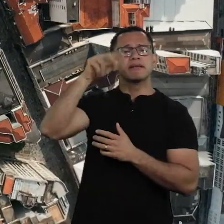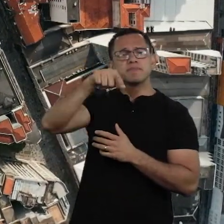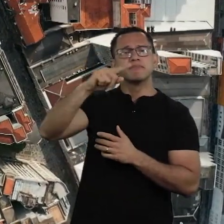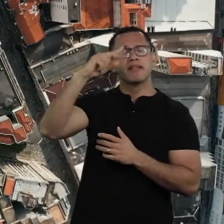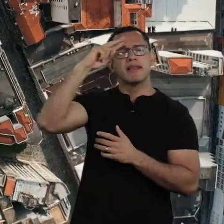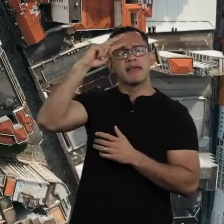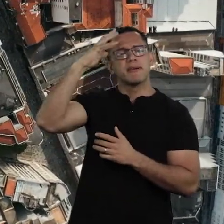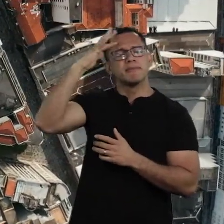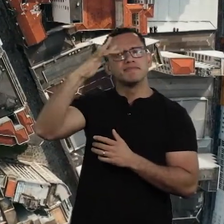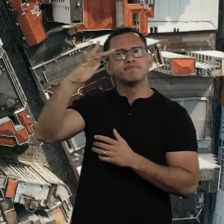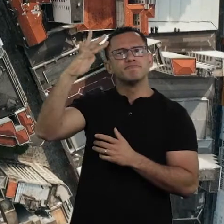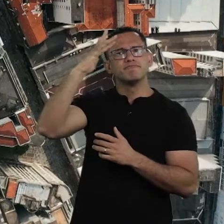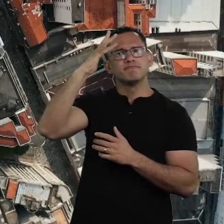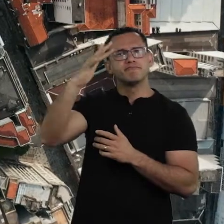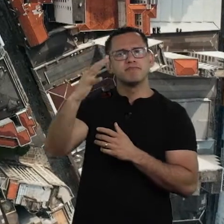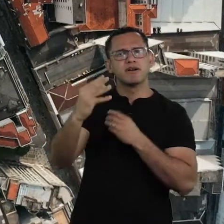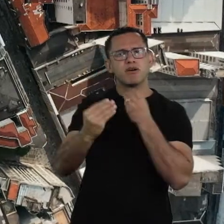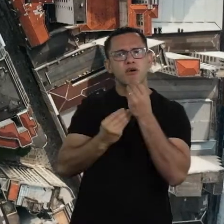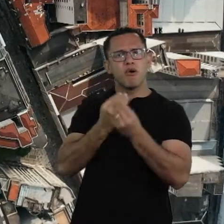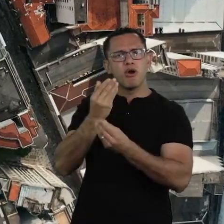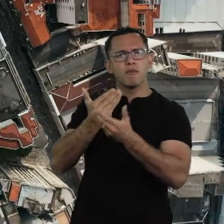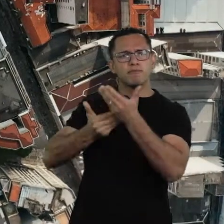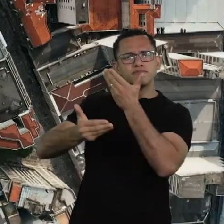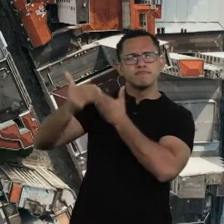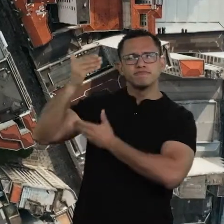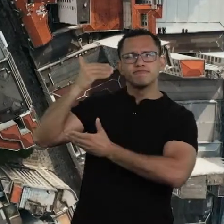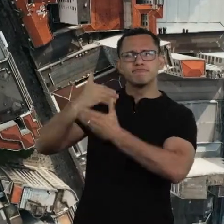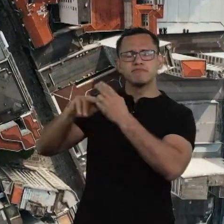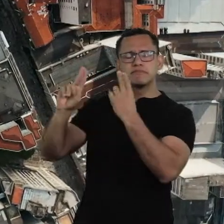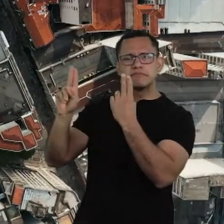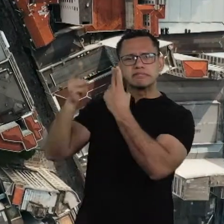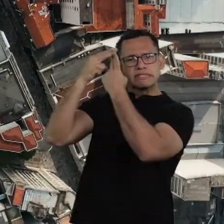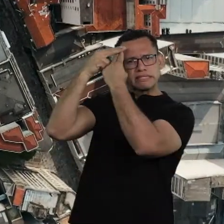We must remember the real saga, the real trauma,